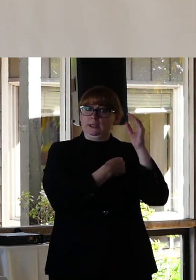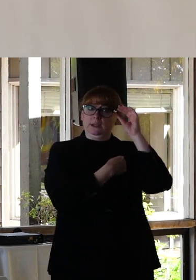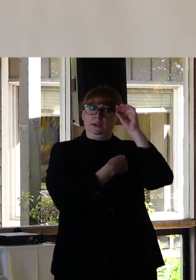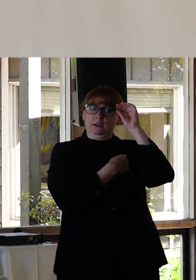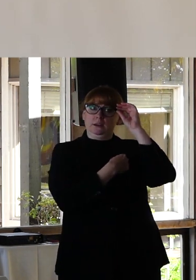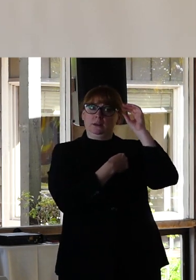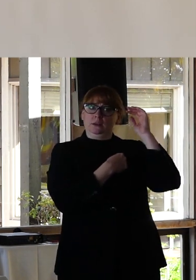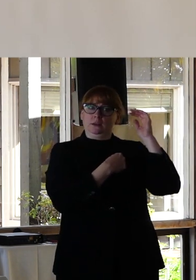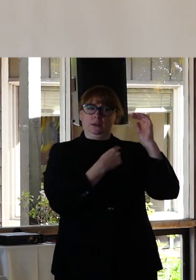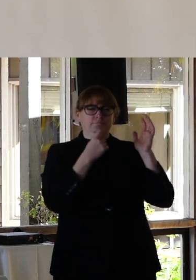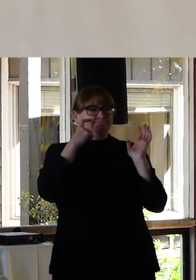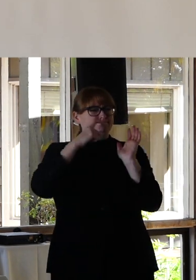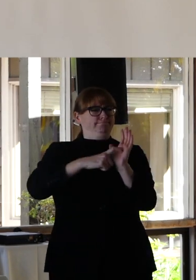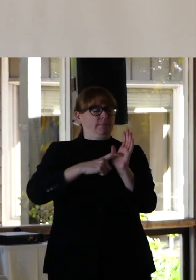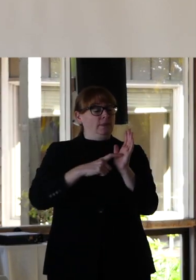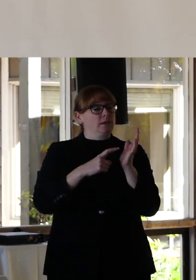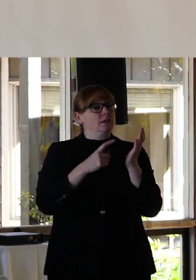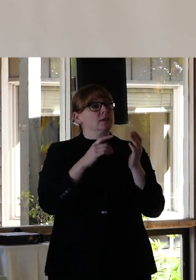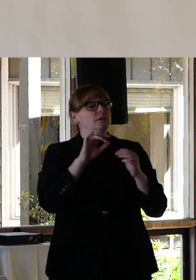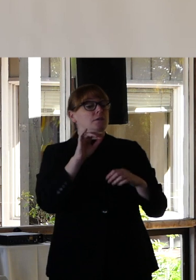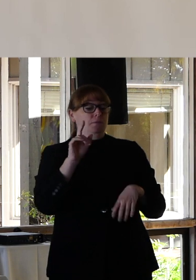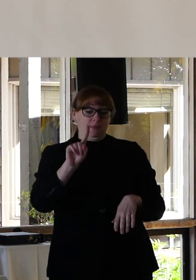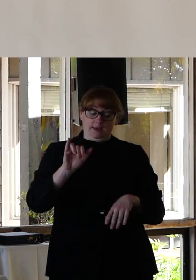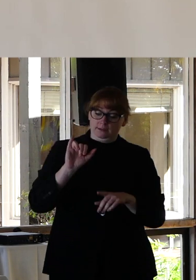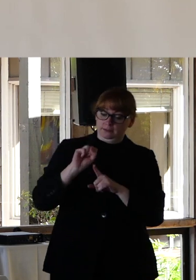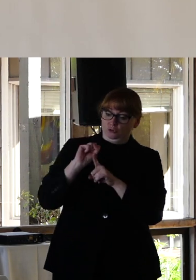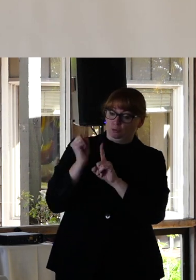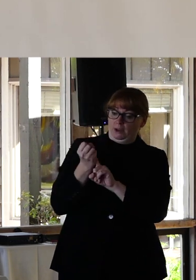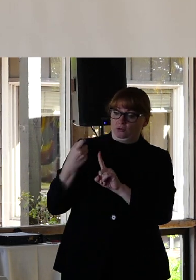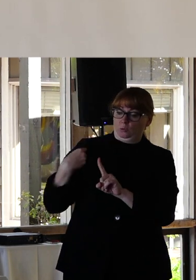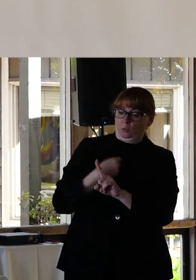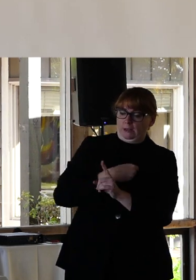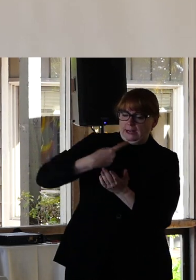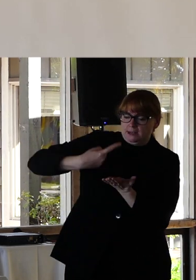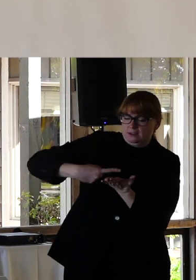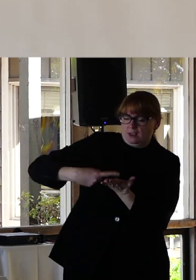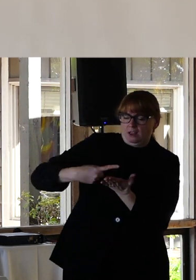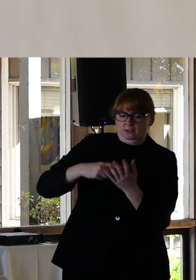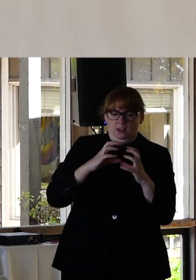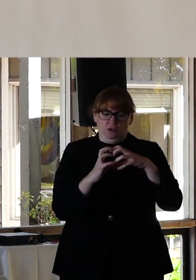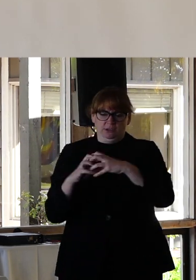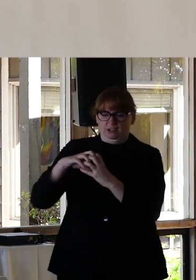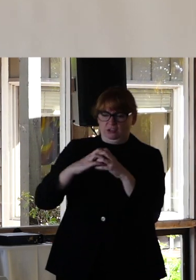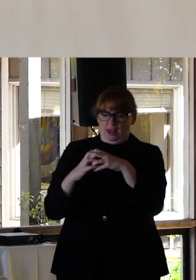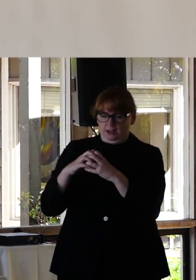What we see, is that in the rare situation that we actually discuss intersectionality